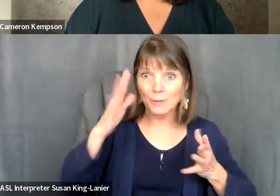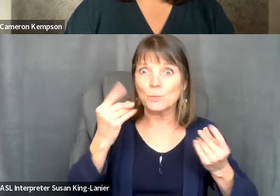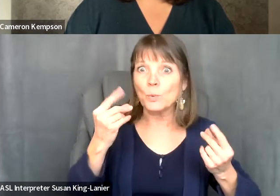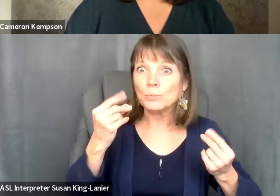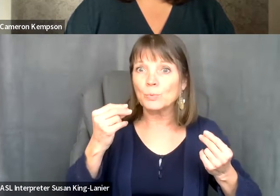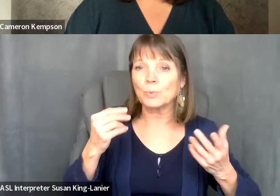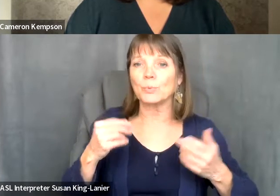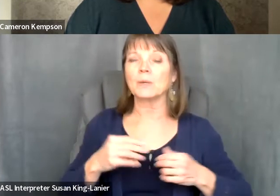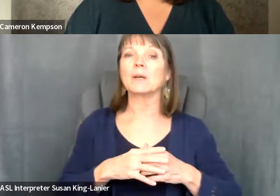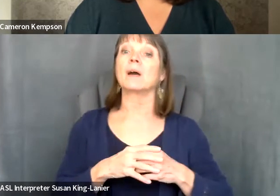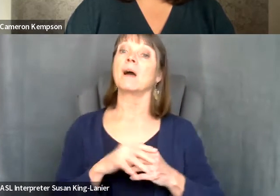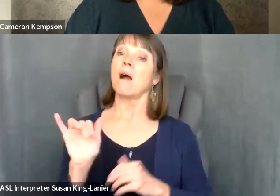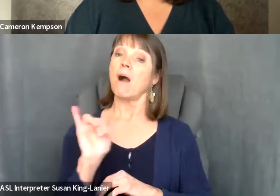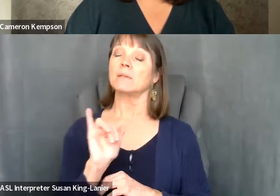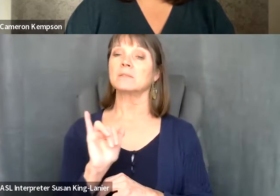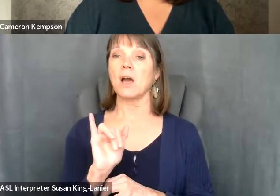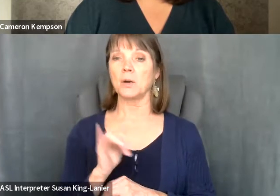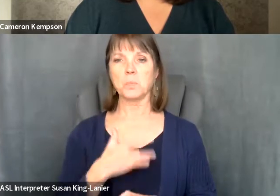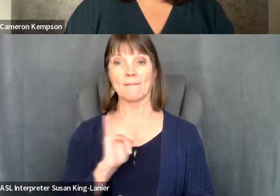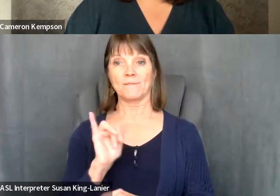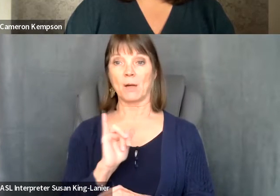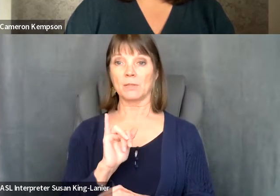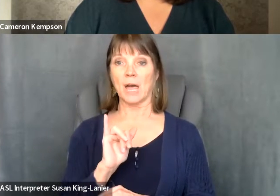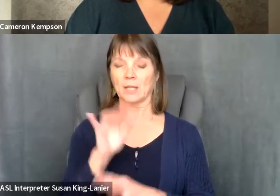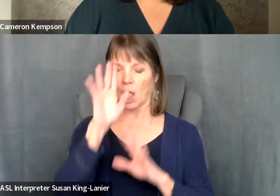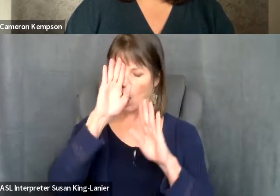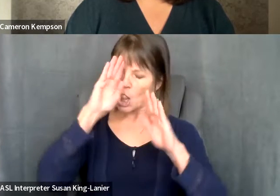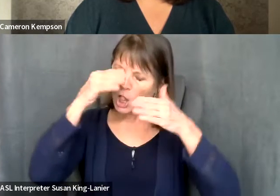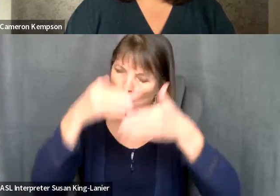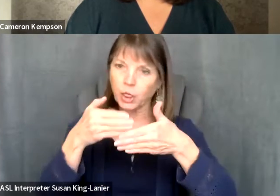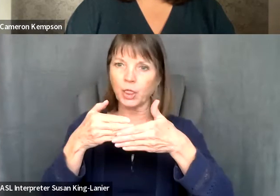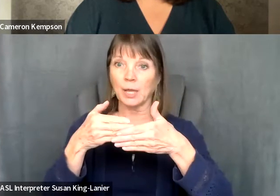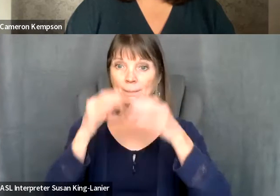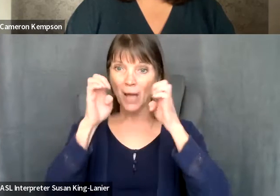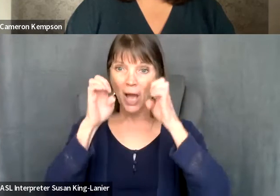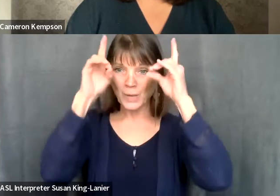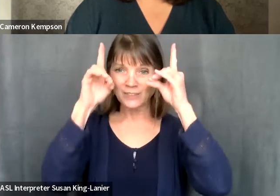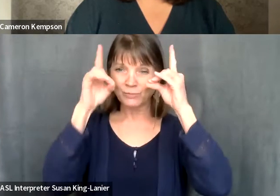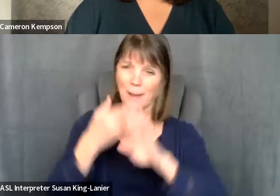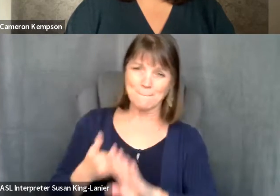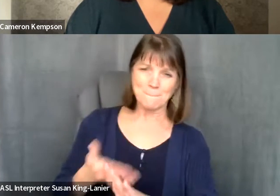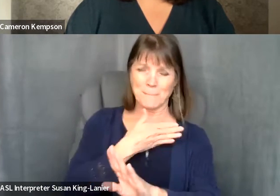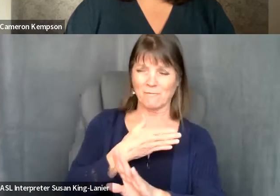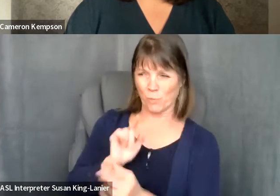Michael Smith: also it felt like the concentration on education. Before you meet individuals you work with